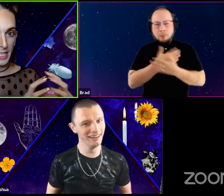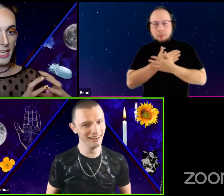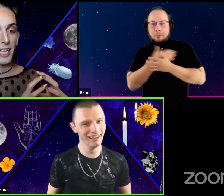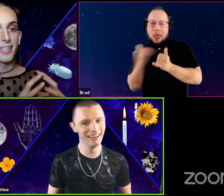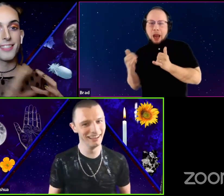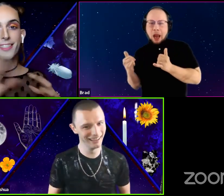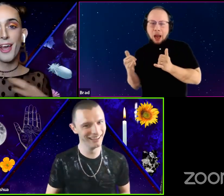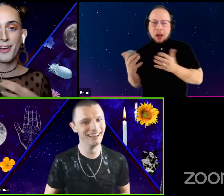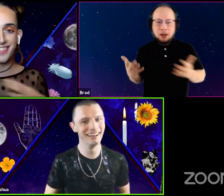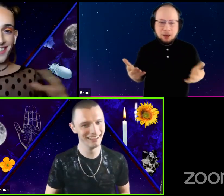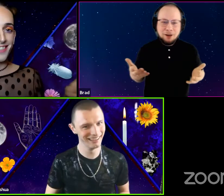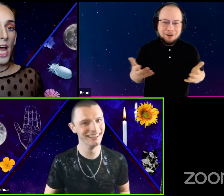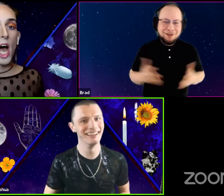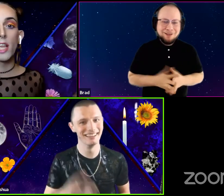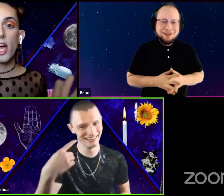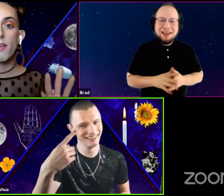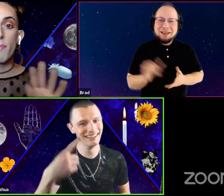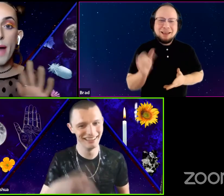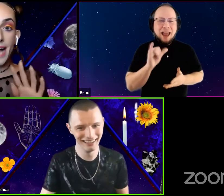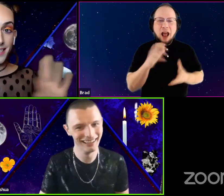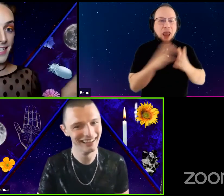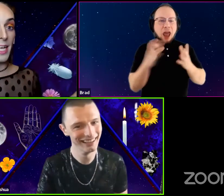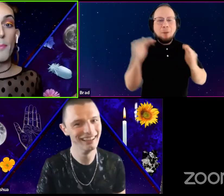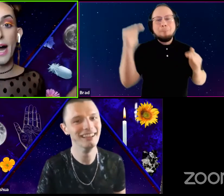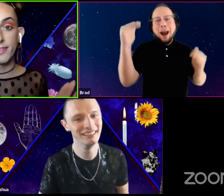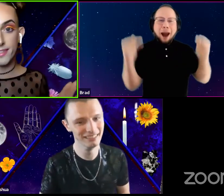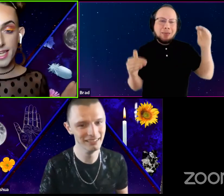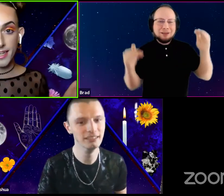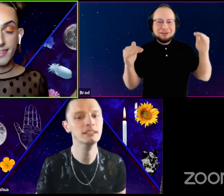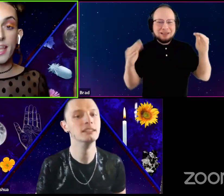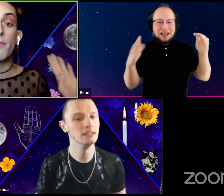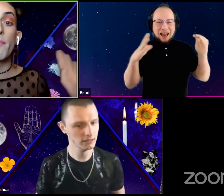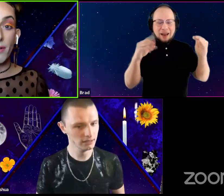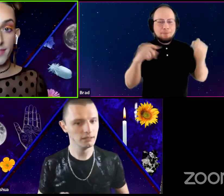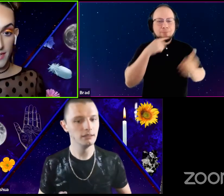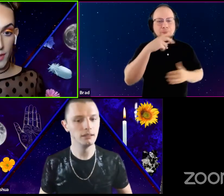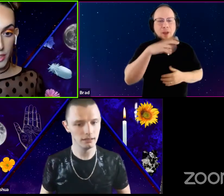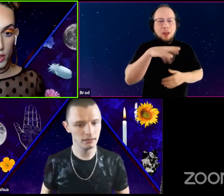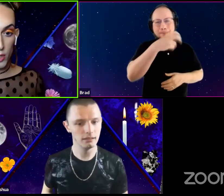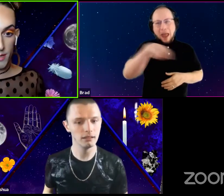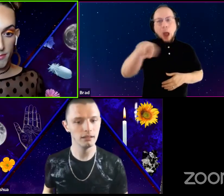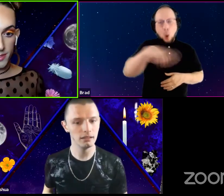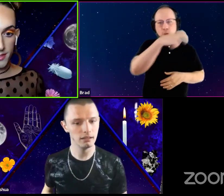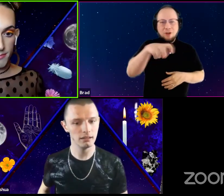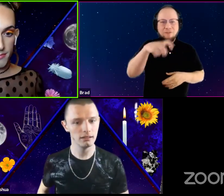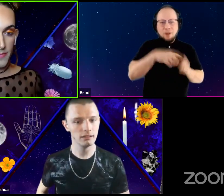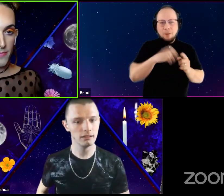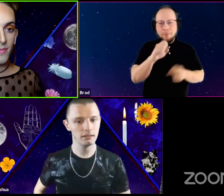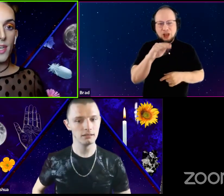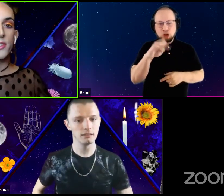It's just a lot of balancing and balancing. It's a lot of bouncing from extremes.